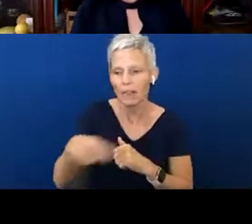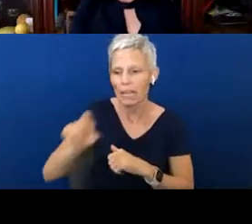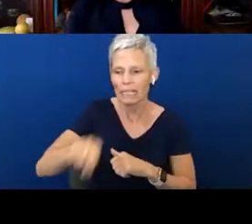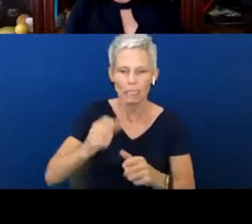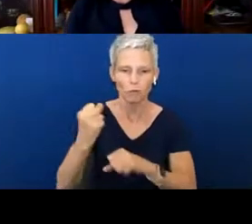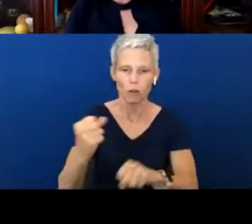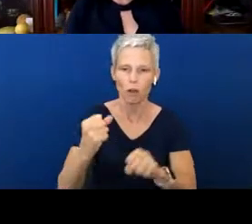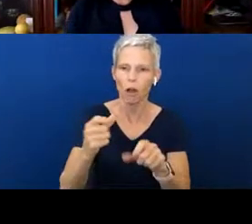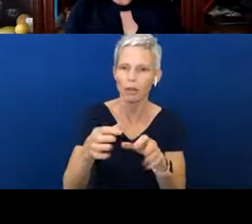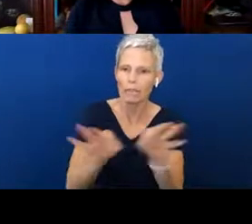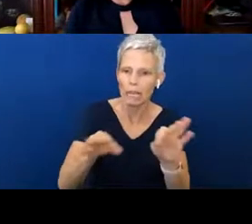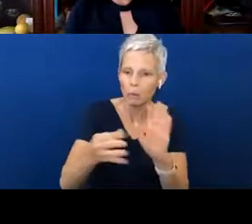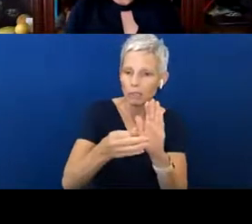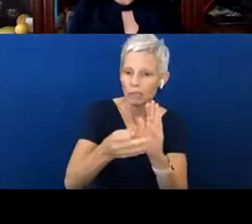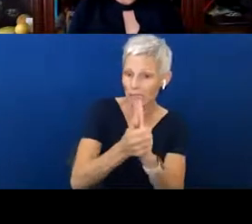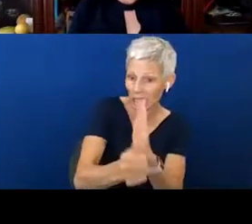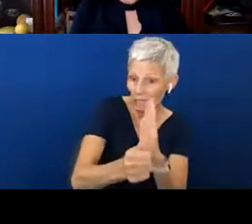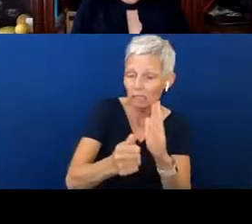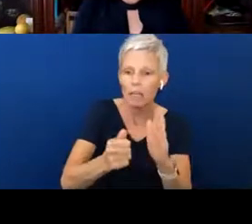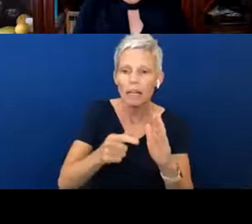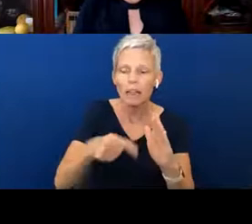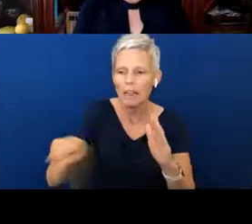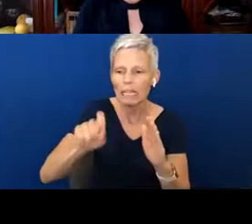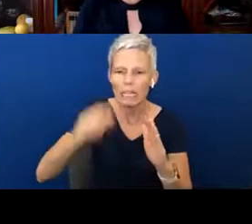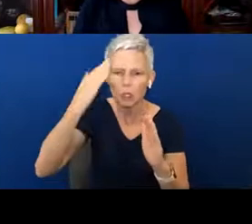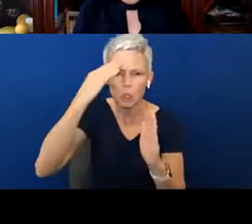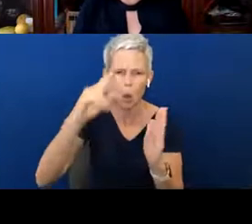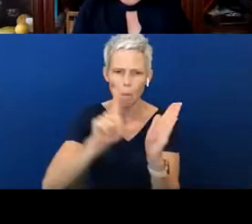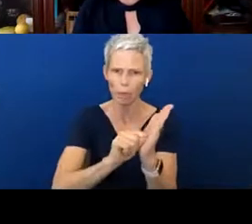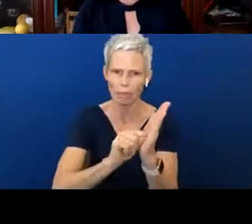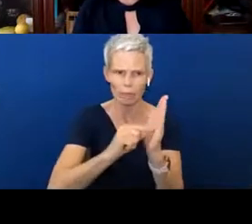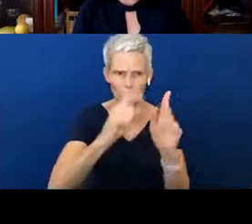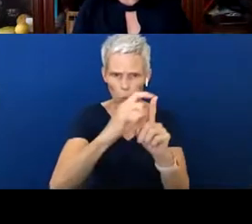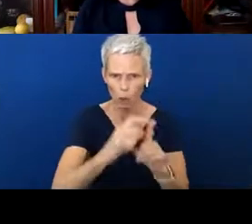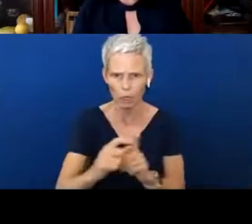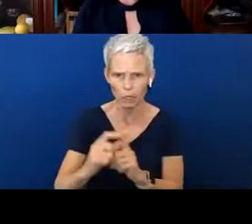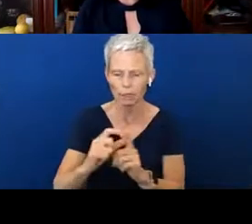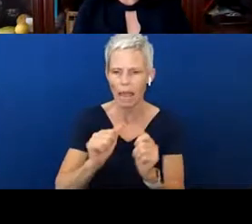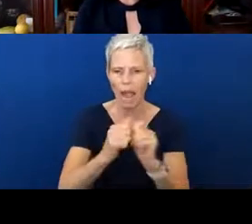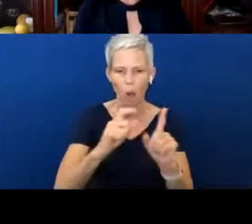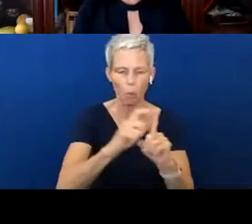about print and an awareness of how words are made up of sounds and finger spelled letters.